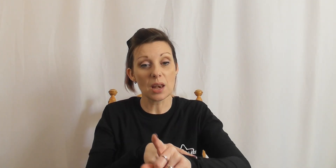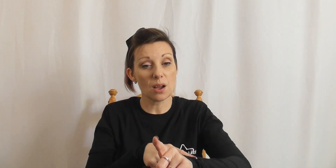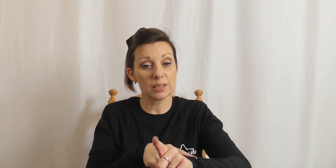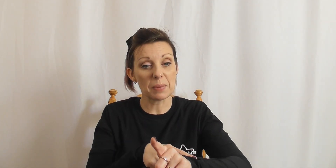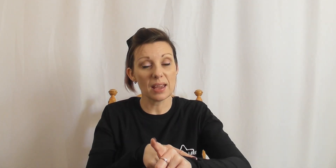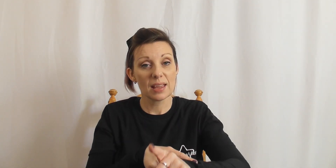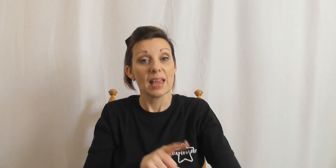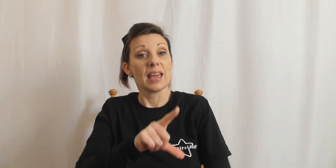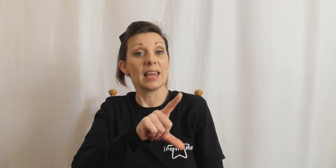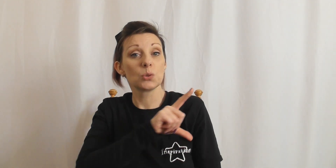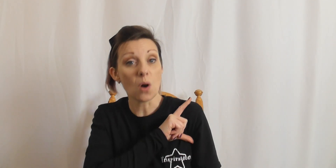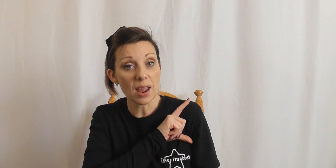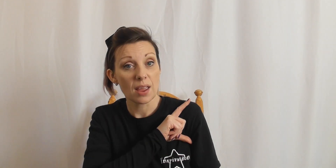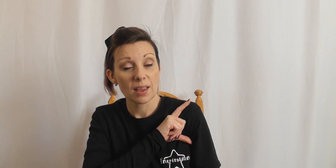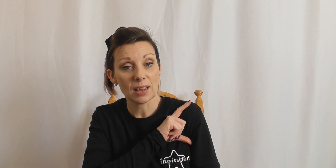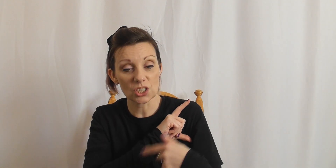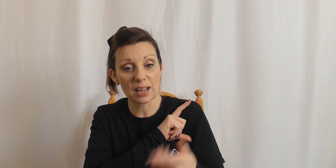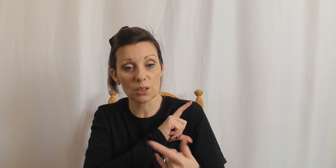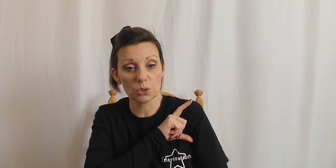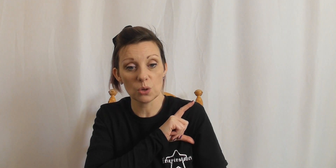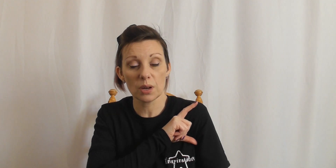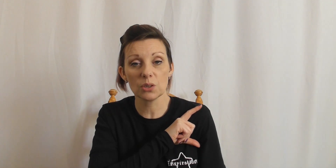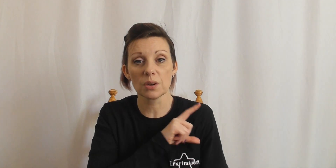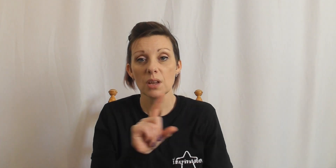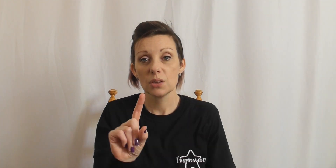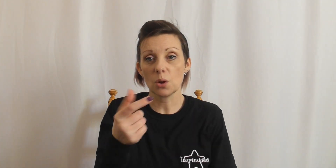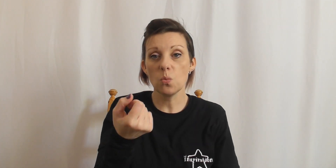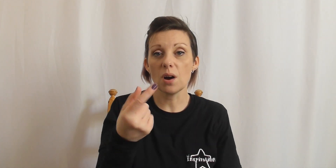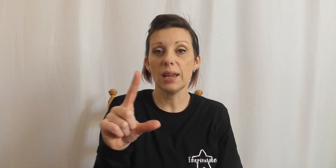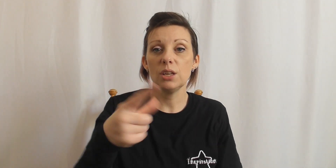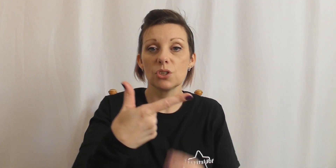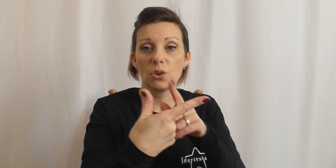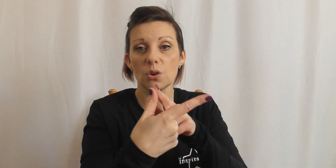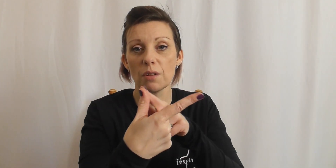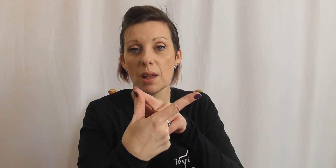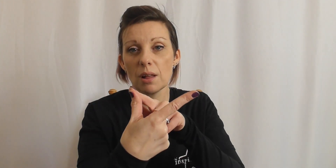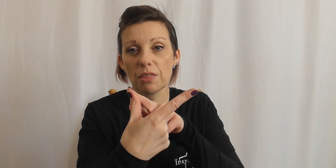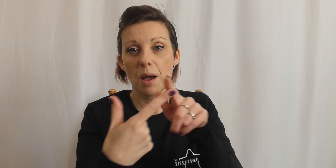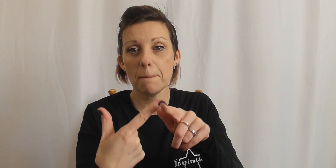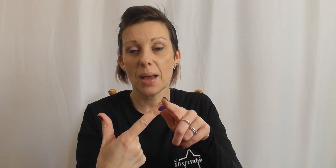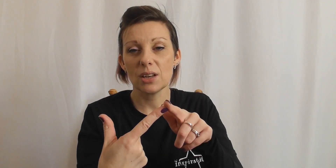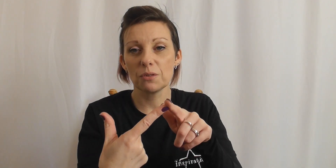last bit, here's why. He just adds those two words on, so why you've just got your thumb and your